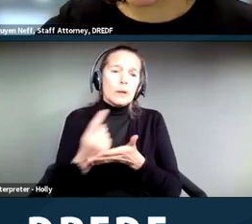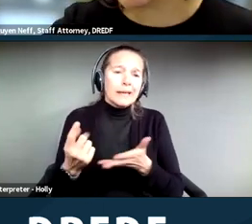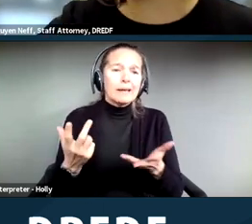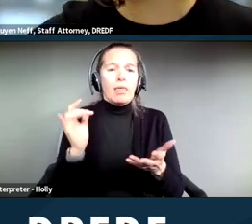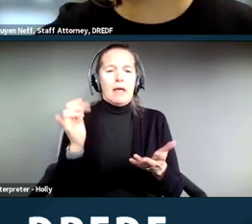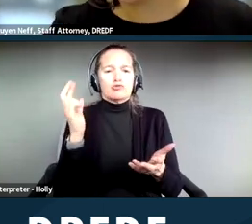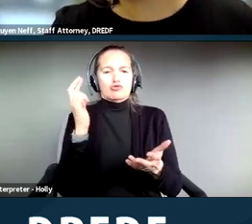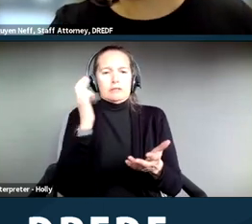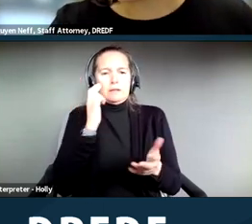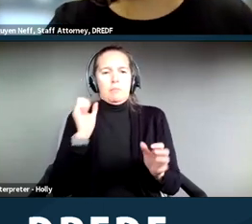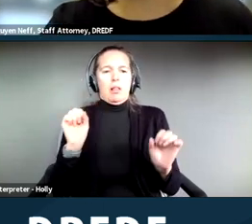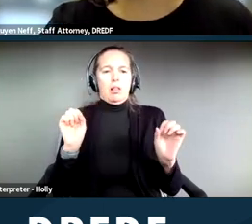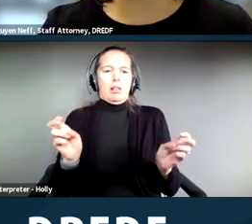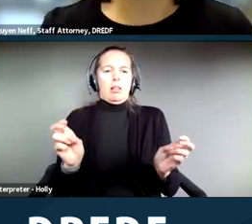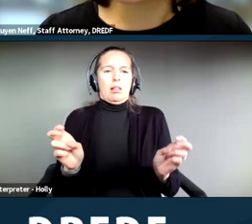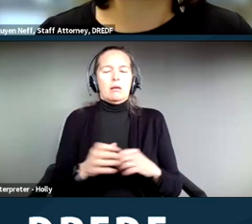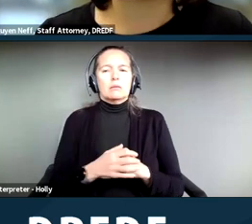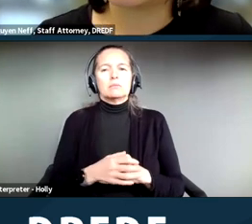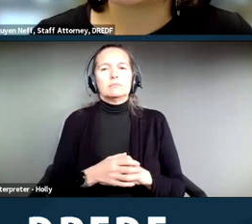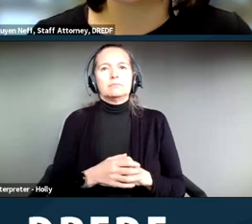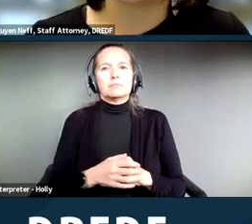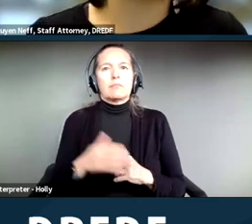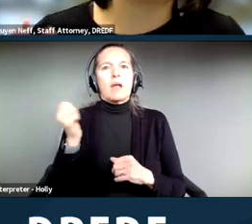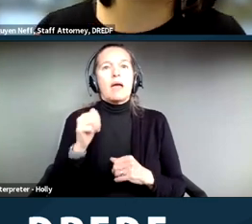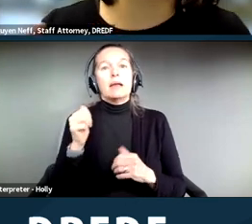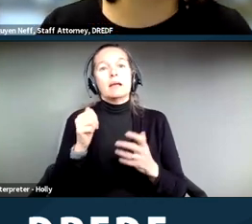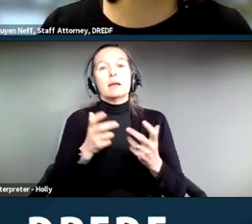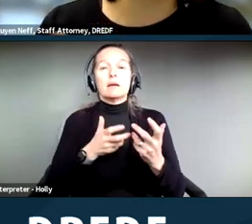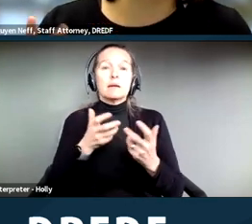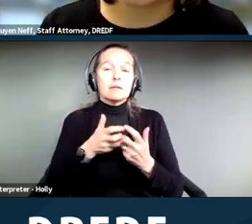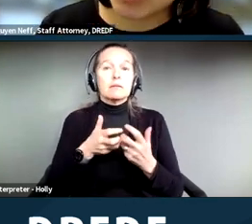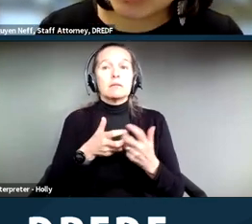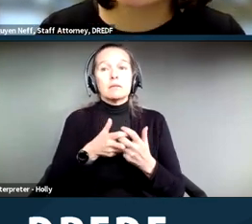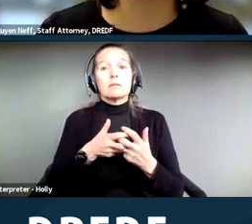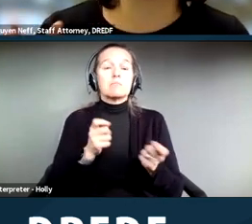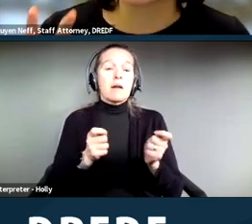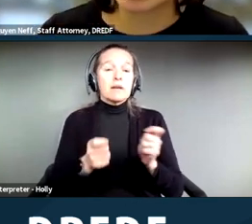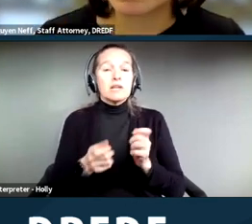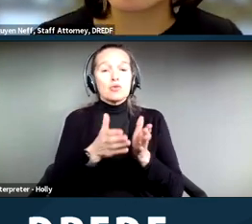Any reasonable accommodation or modification request that fundamentally changes the service,